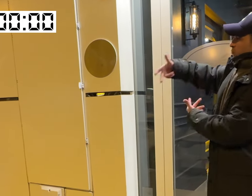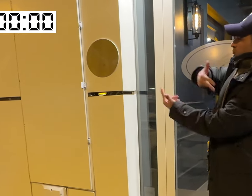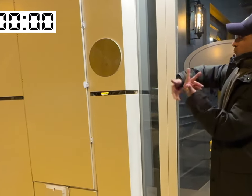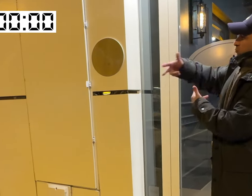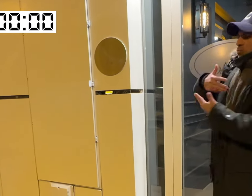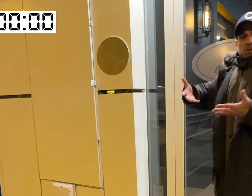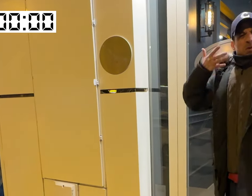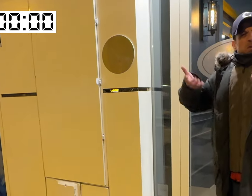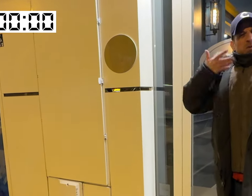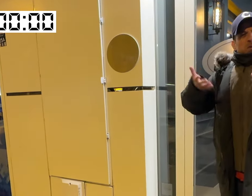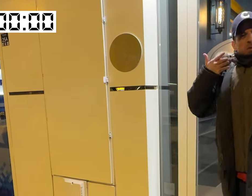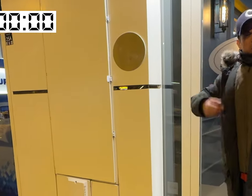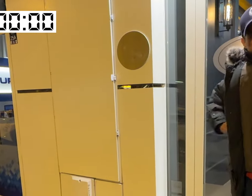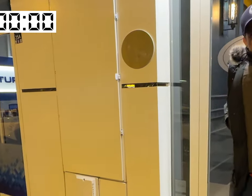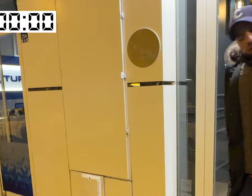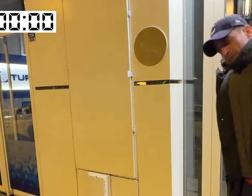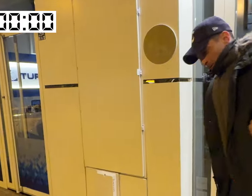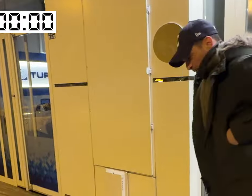I thought I should get outside to get some fresh air.